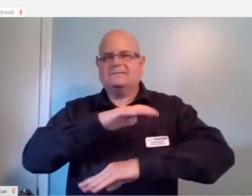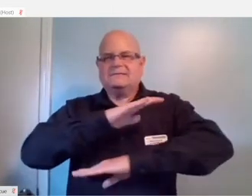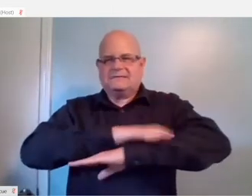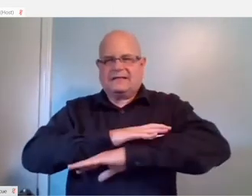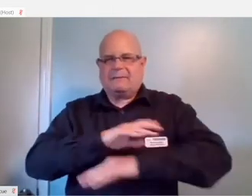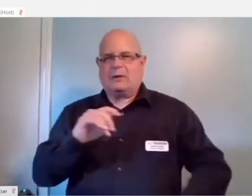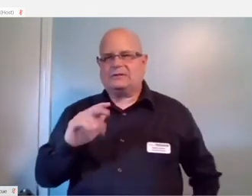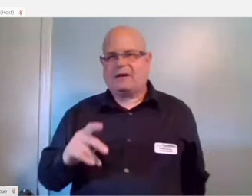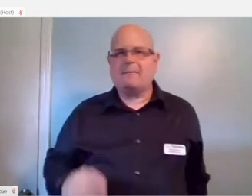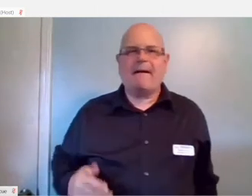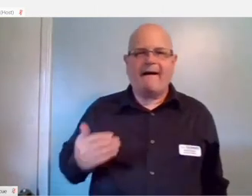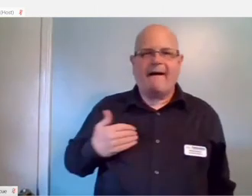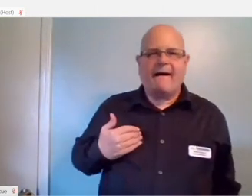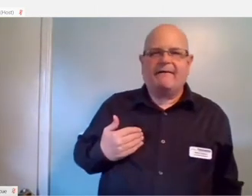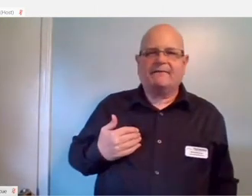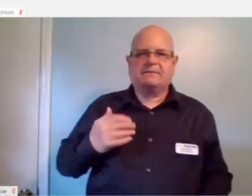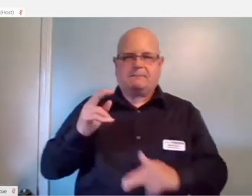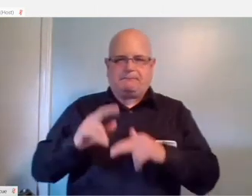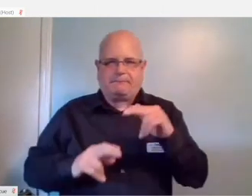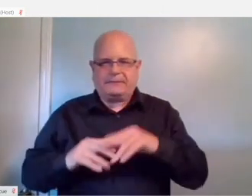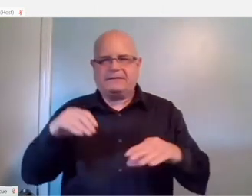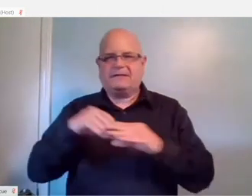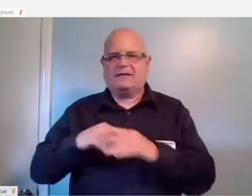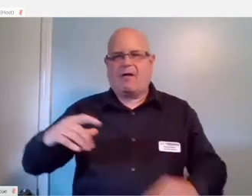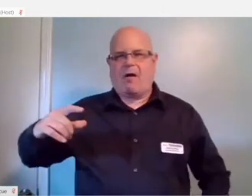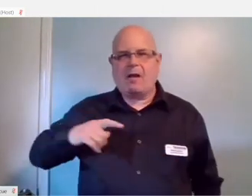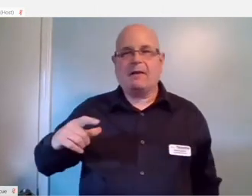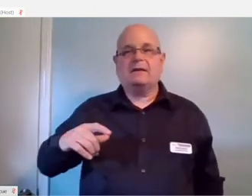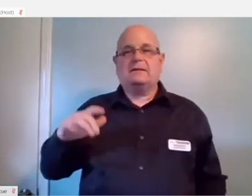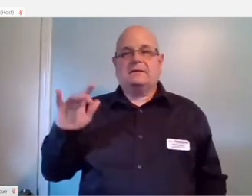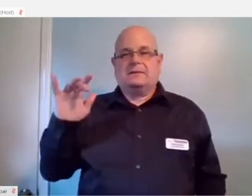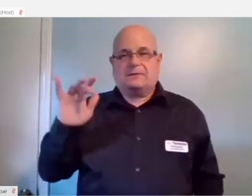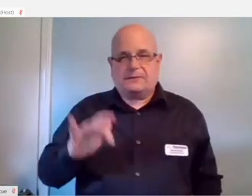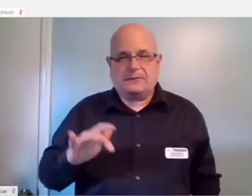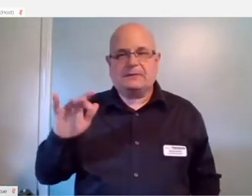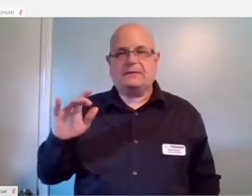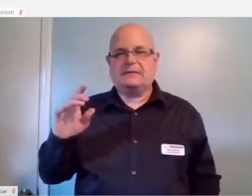Many include bill‑in automation so as soon as you hit a deal button, it deals out all